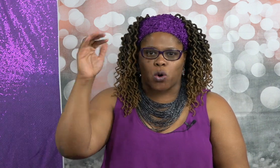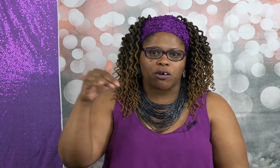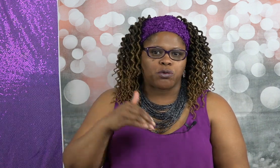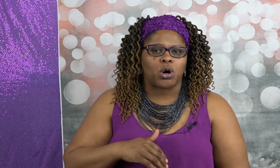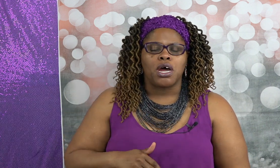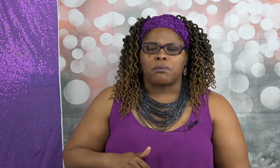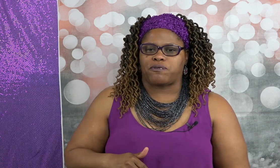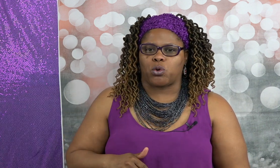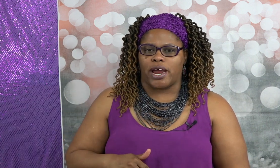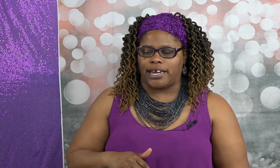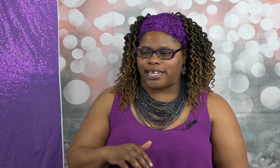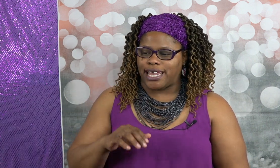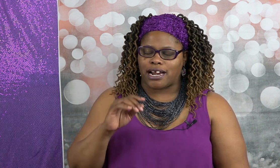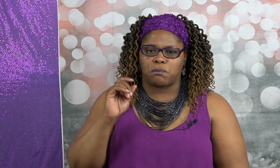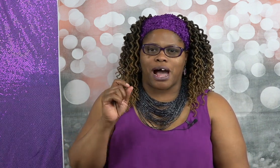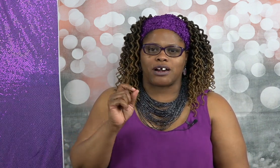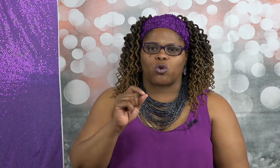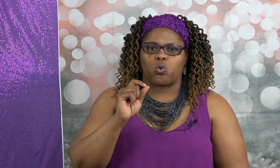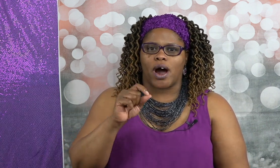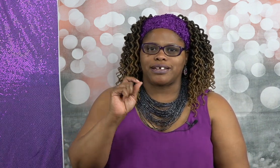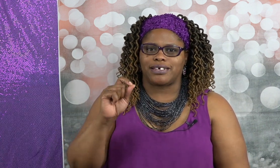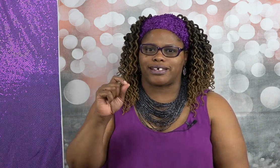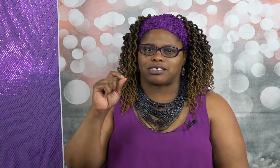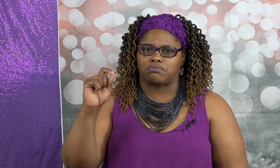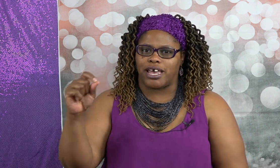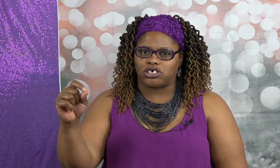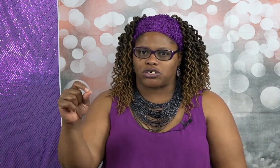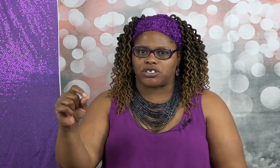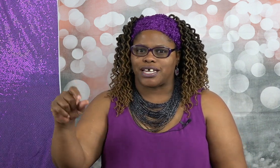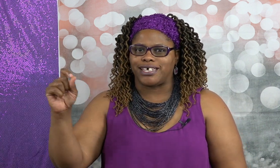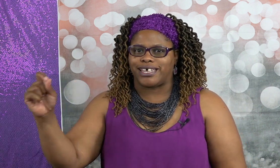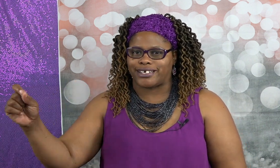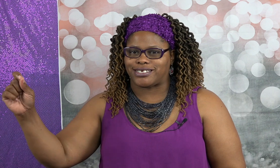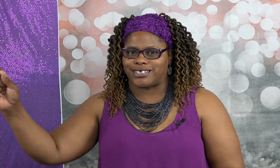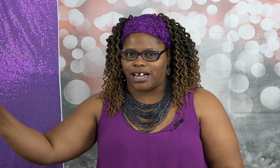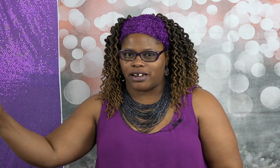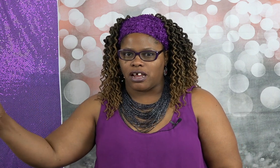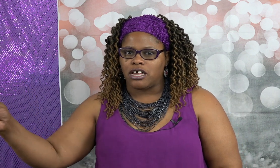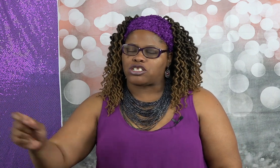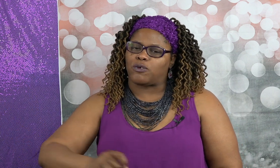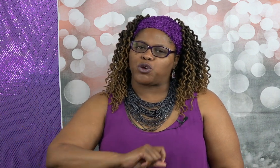worked for before and he had a model what gets measured gets done so if